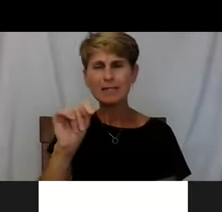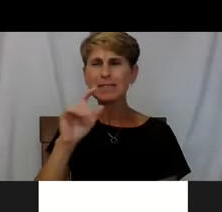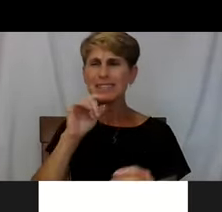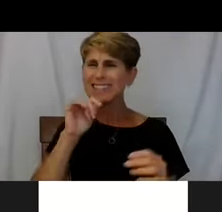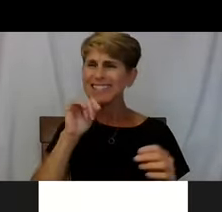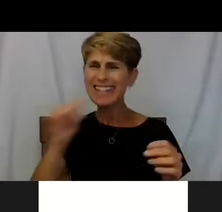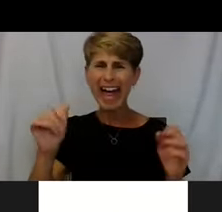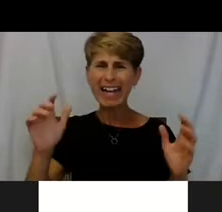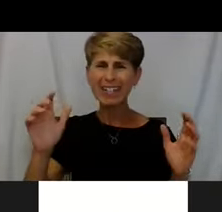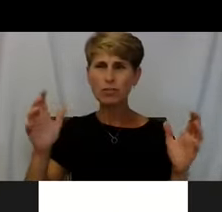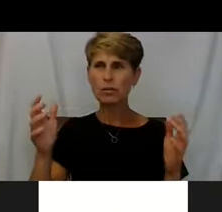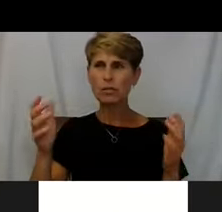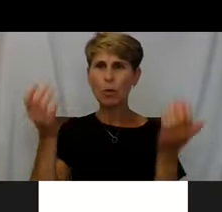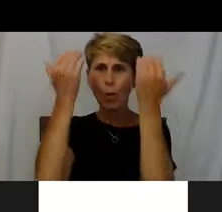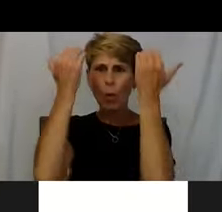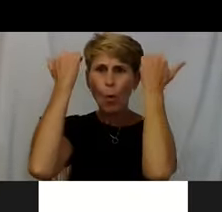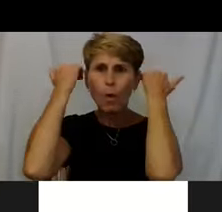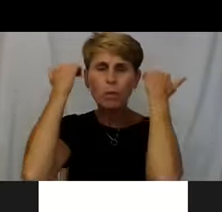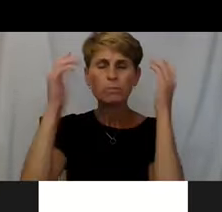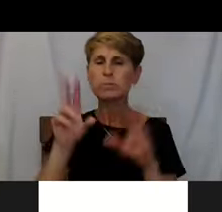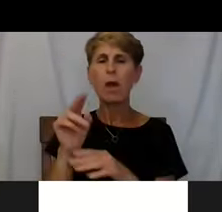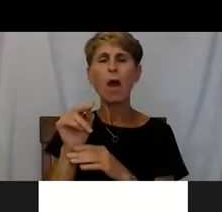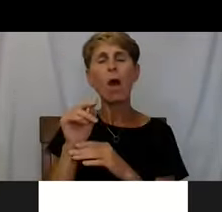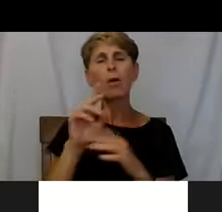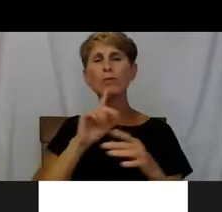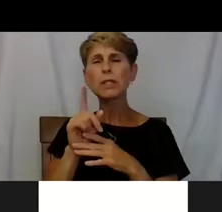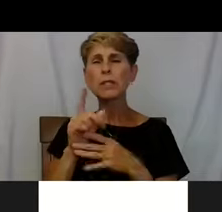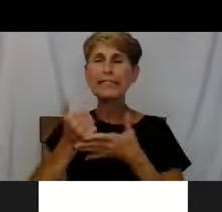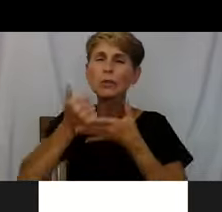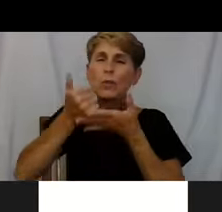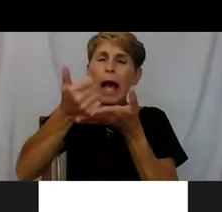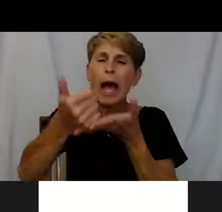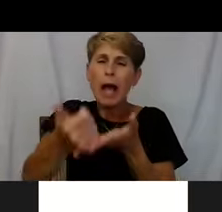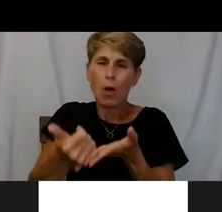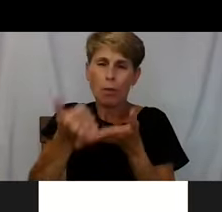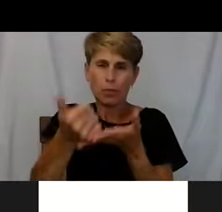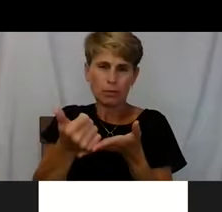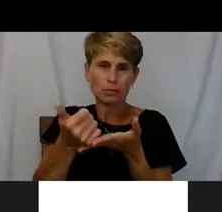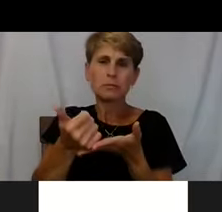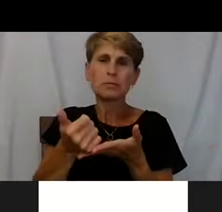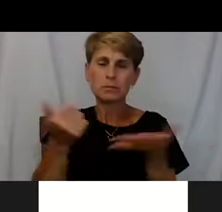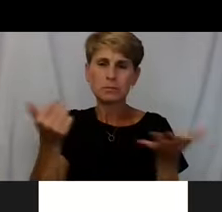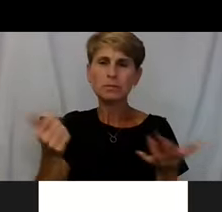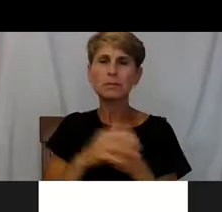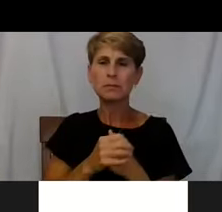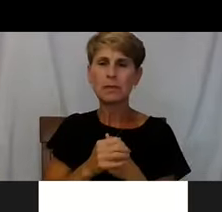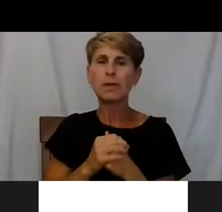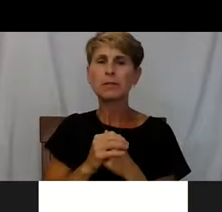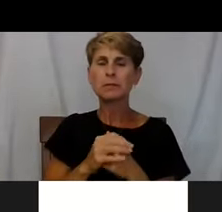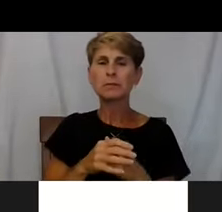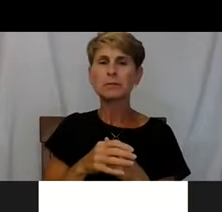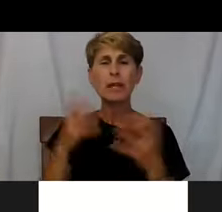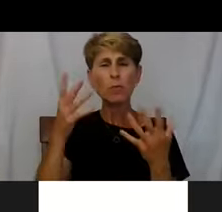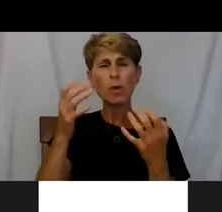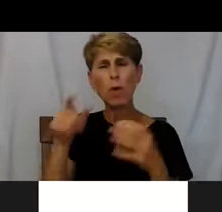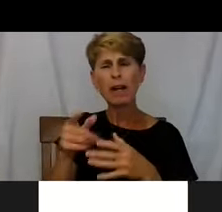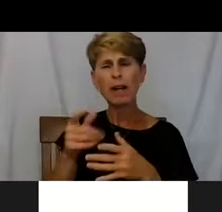The net is always at the bottom is to make sure to catch whatever and then help the person to move forward.